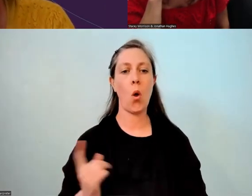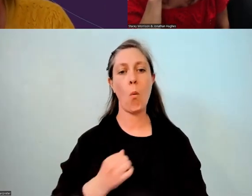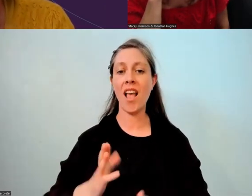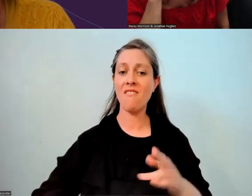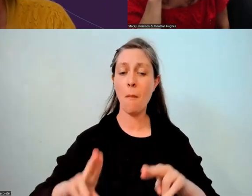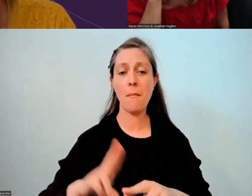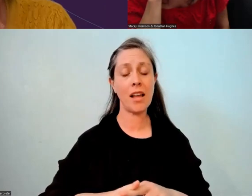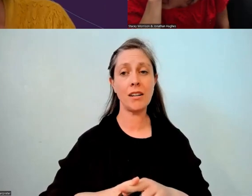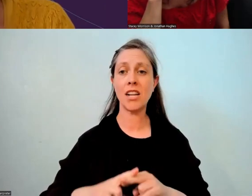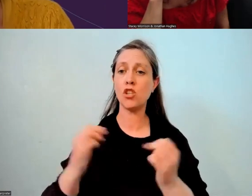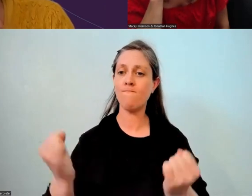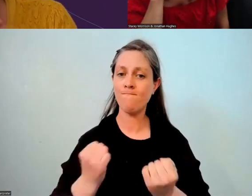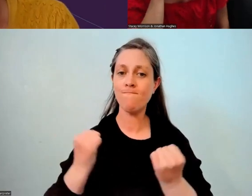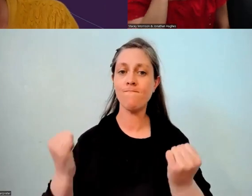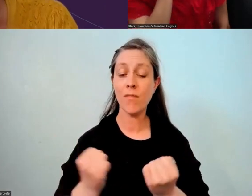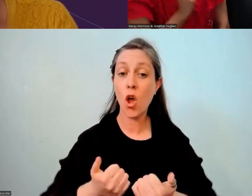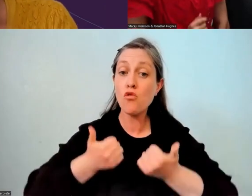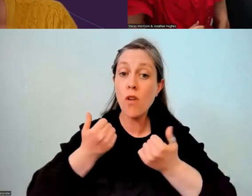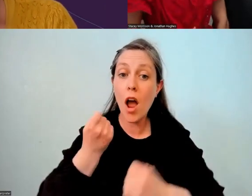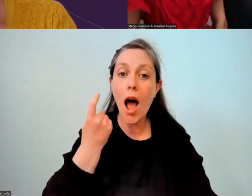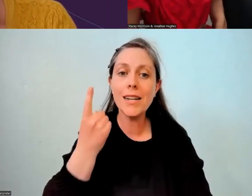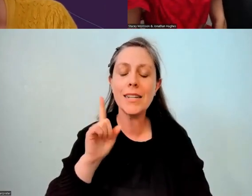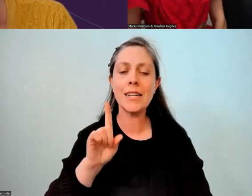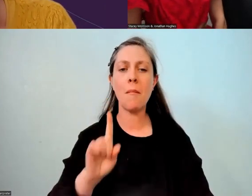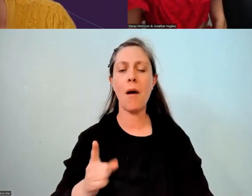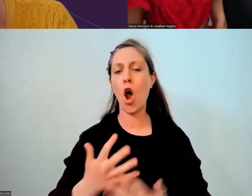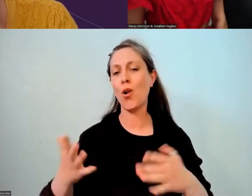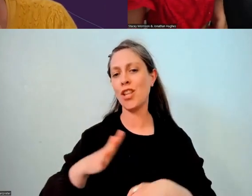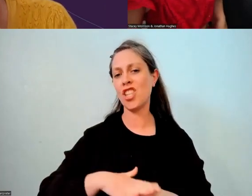and have great idea, but quite often they won't have the courage